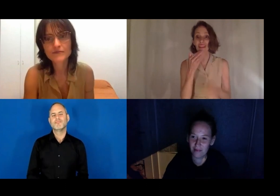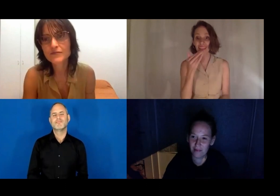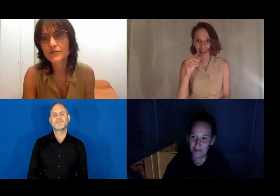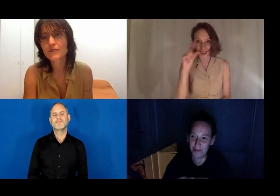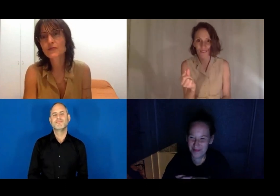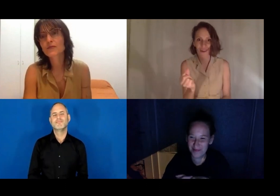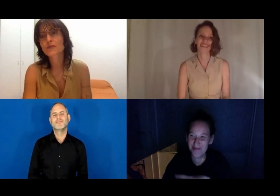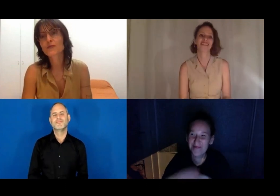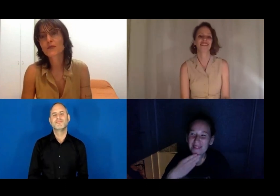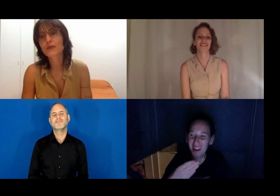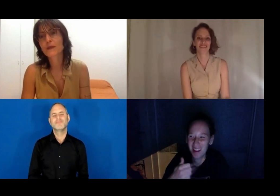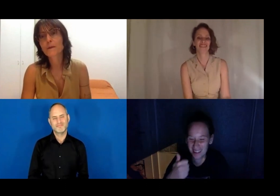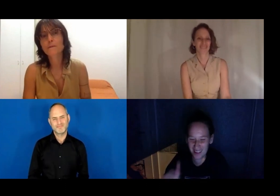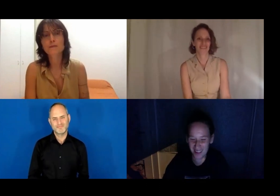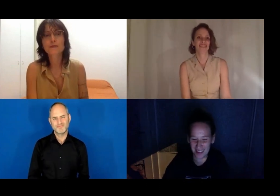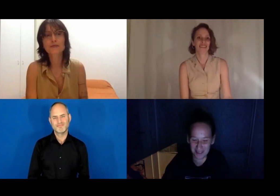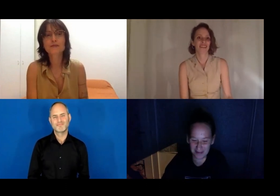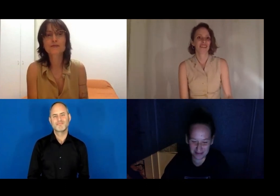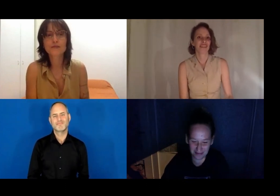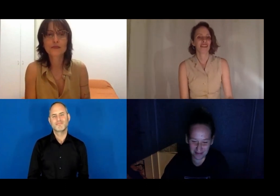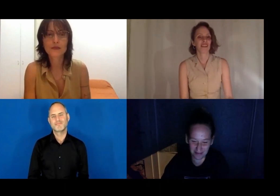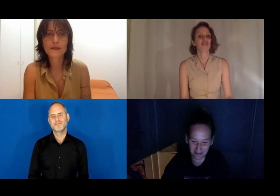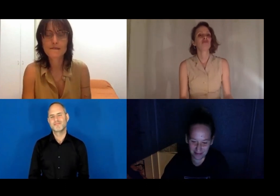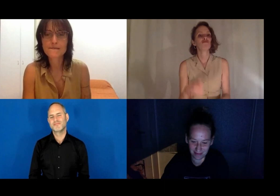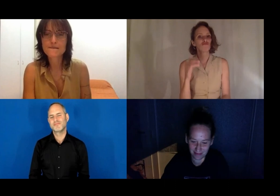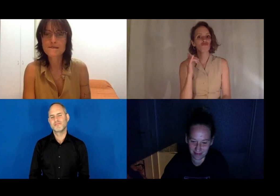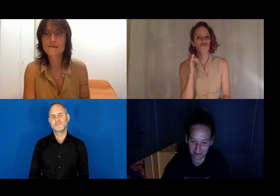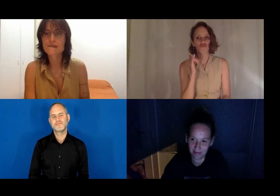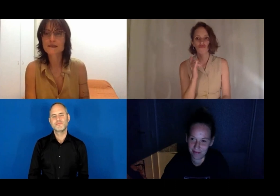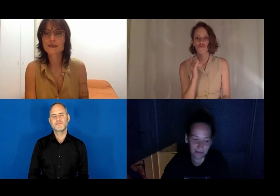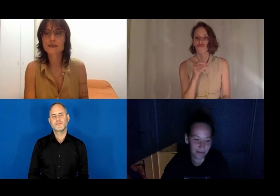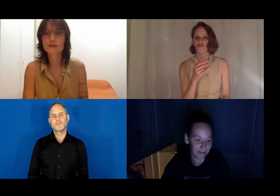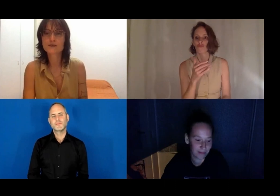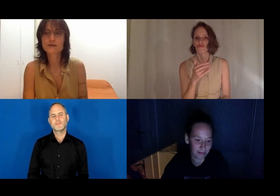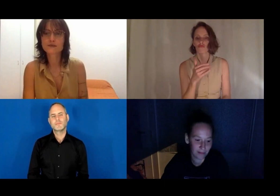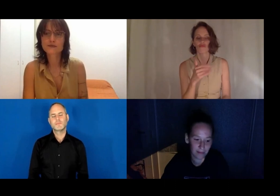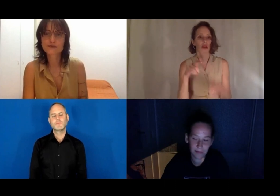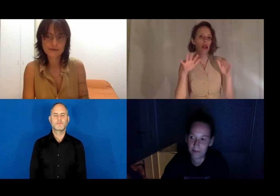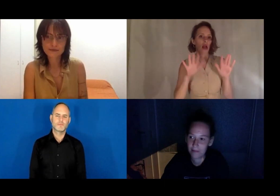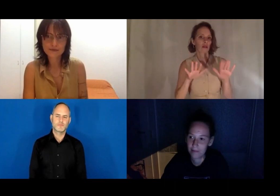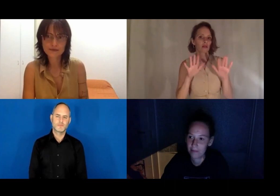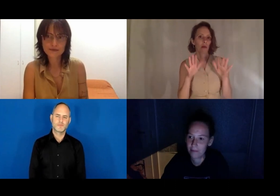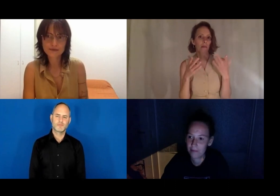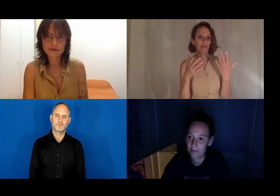Kassandra Wedel: Thank you. Thank you, Lua. Lua: Thank you.